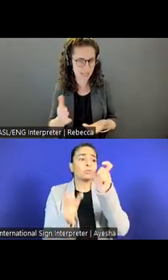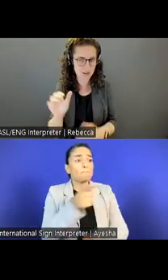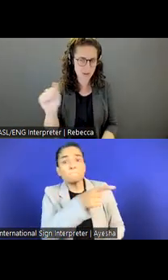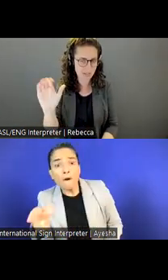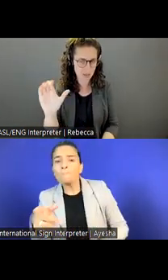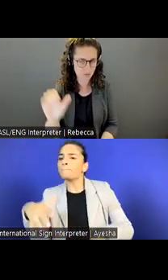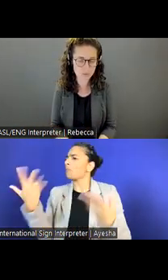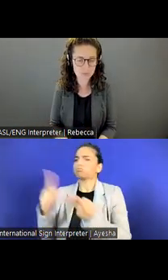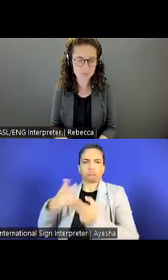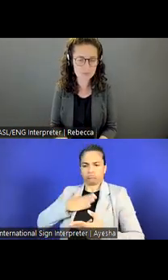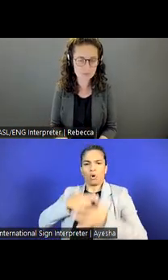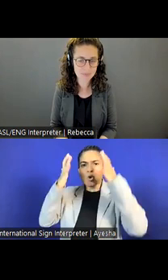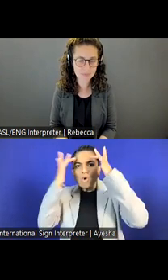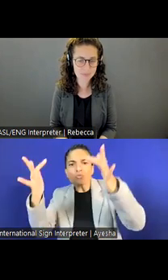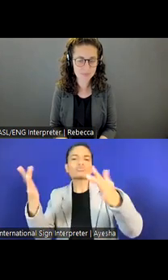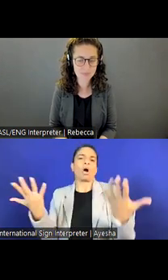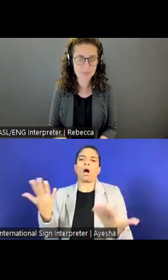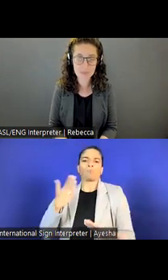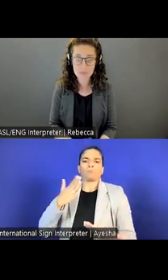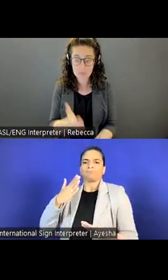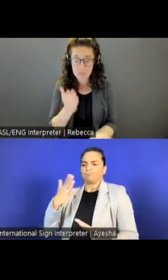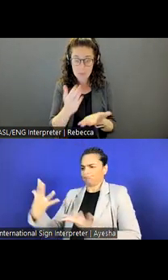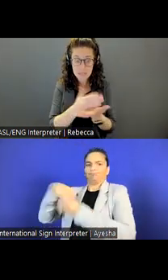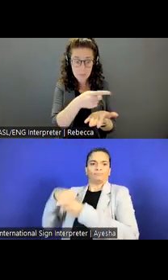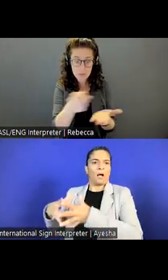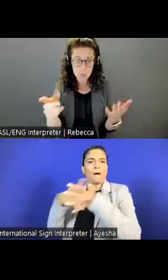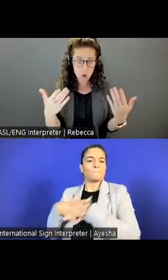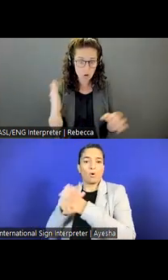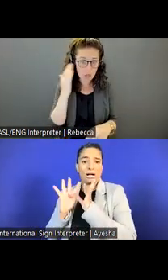I don't know if you there may be people here that have heard of our organization.